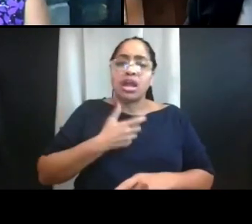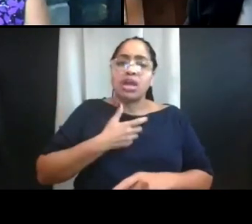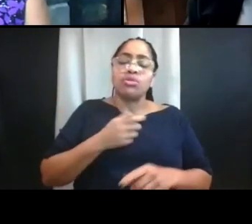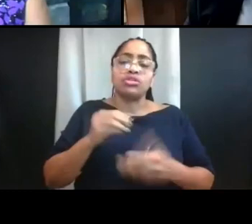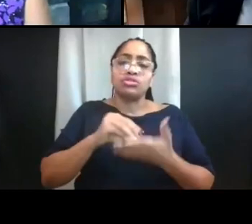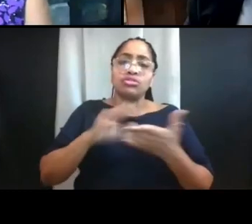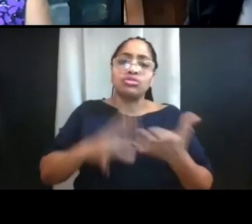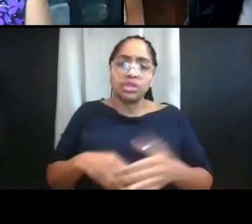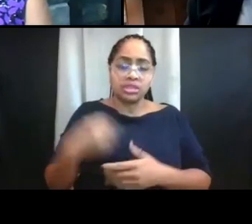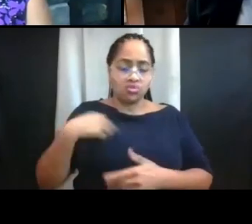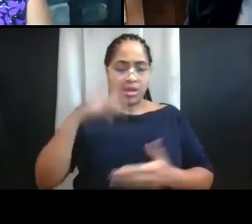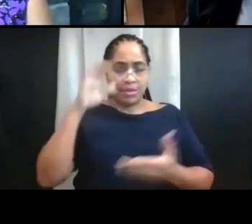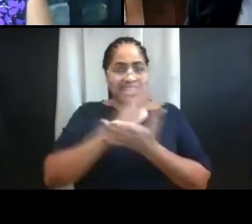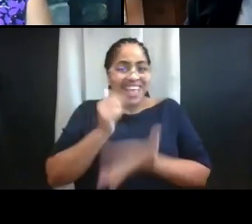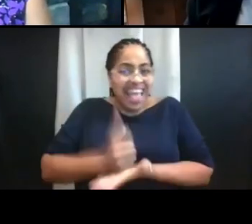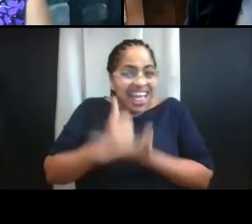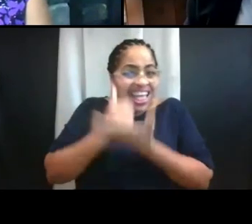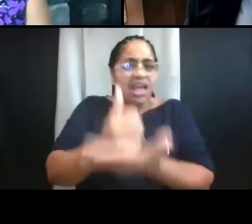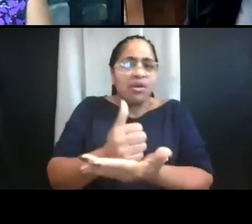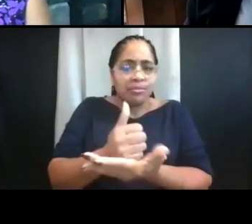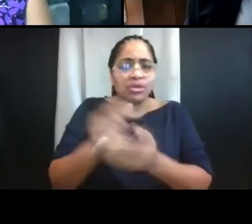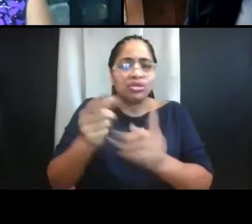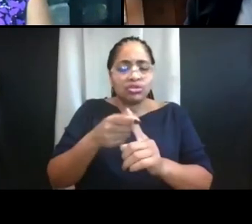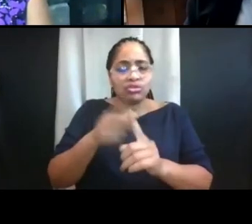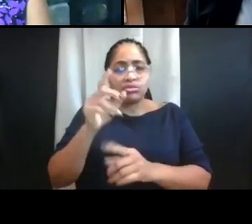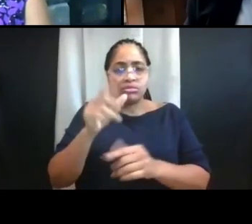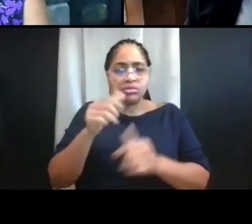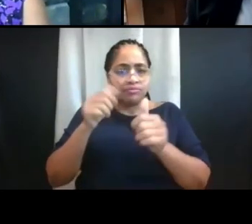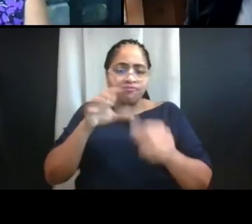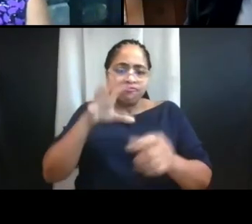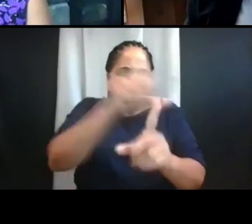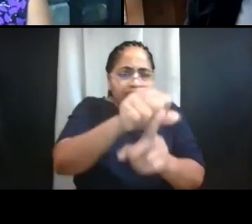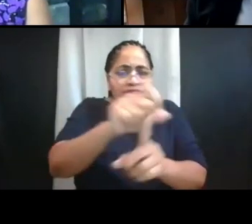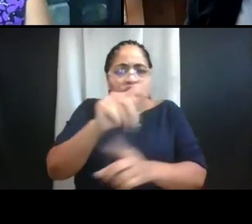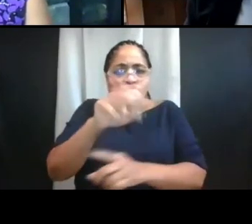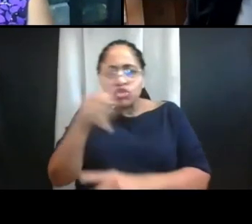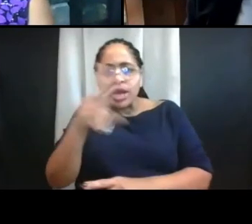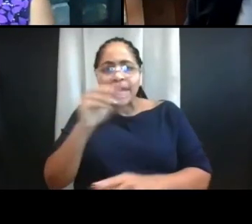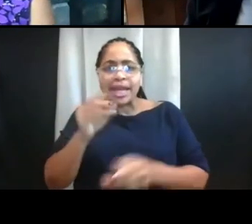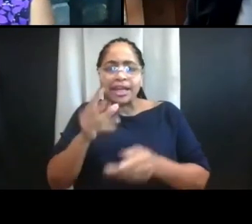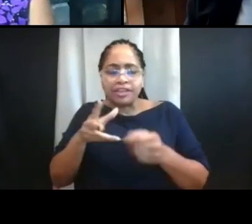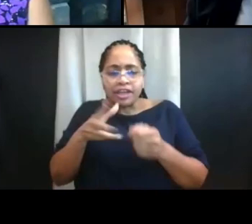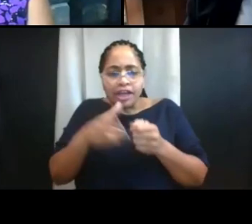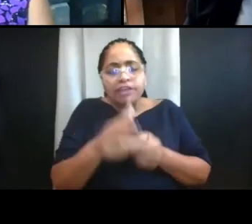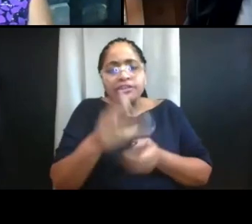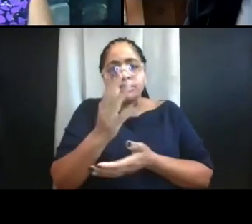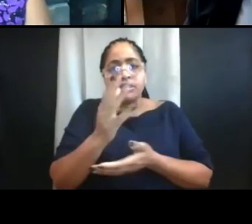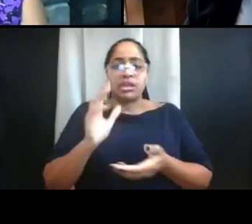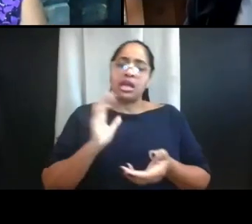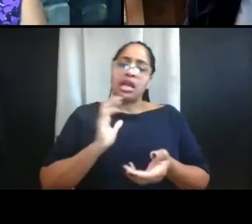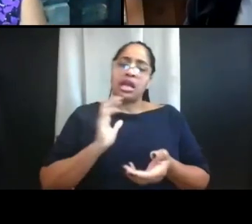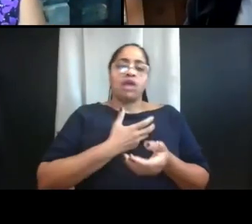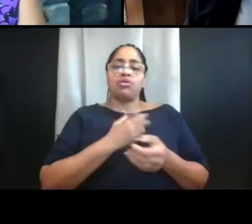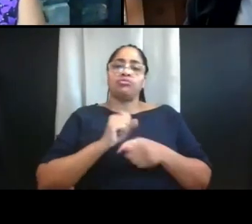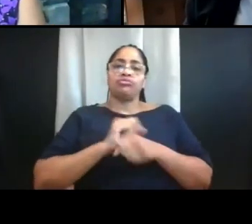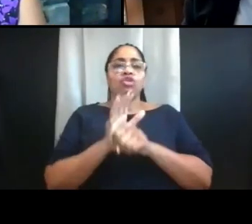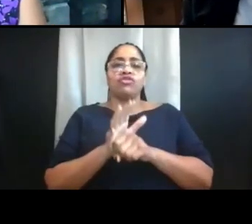will help us track and curb the spread of COVID. But we will also instill a stronger set of expectations